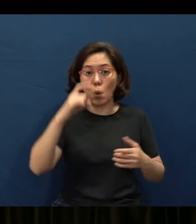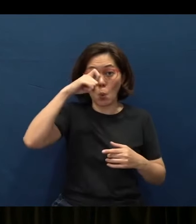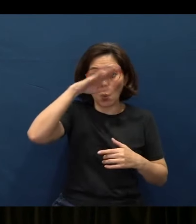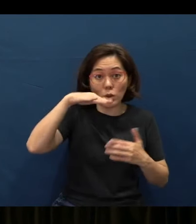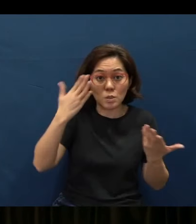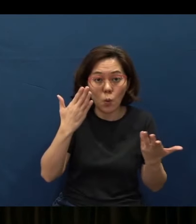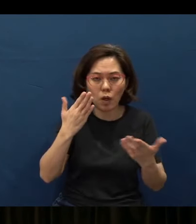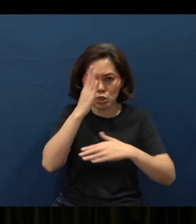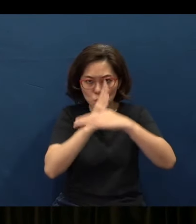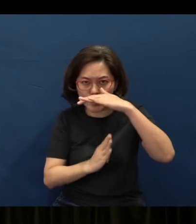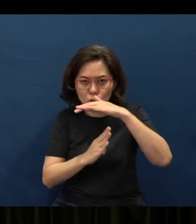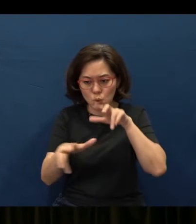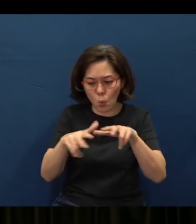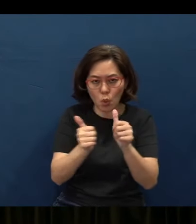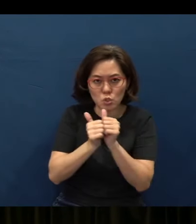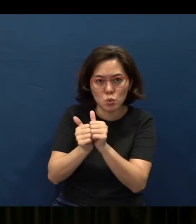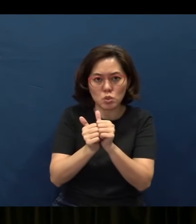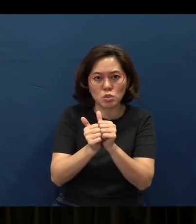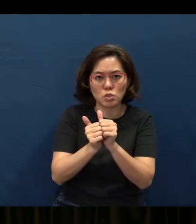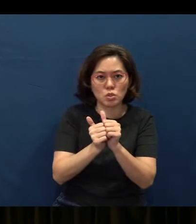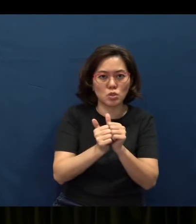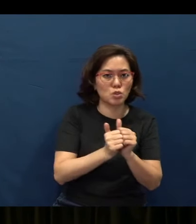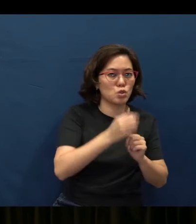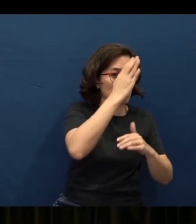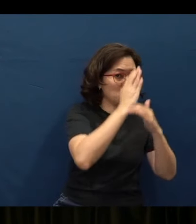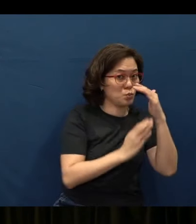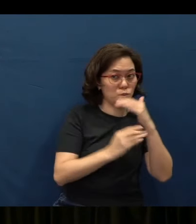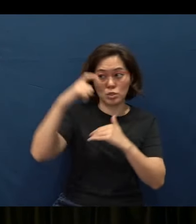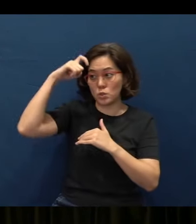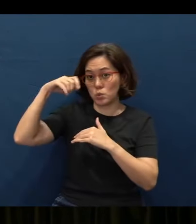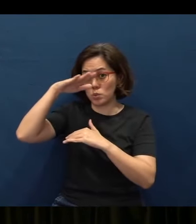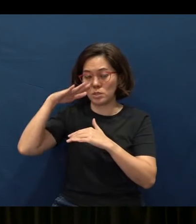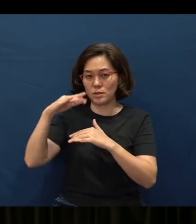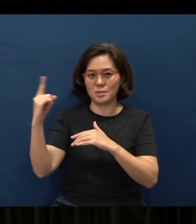It walks together - humility and wisdom walk together like two legs.